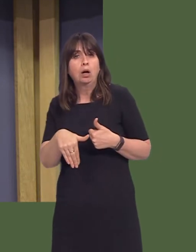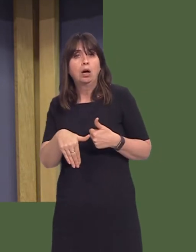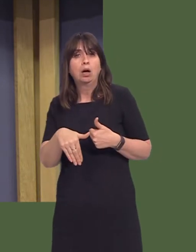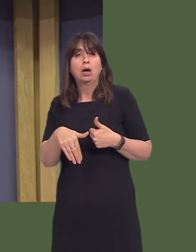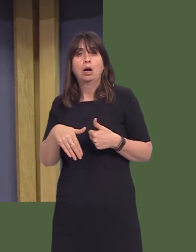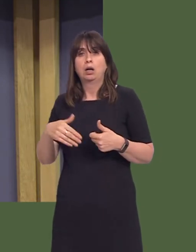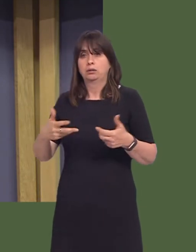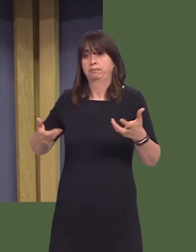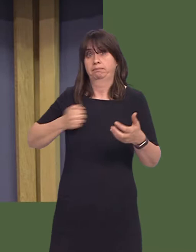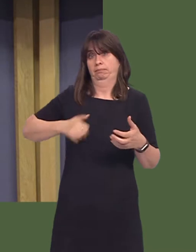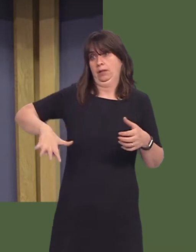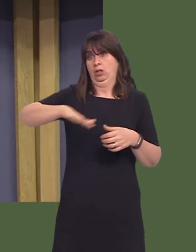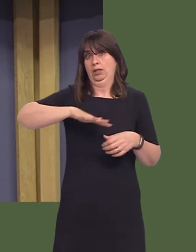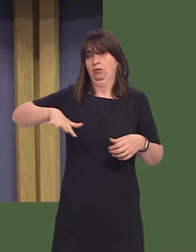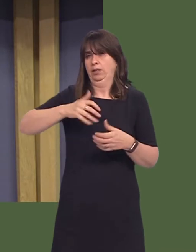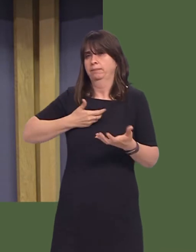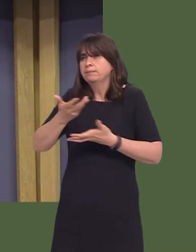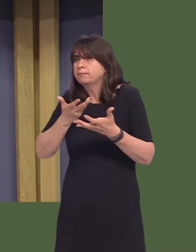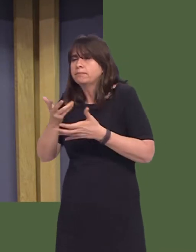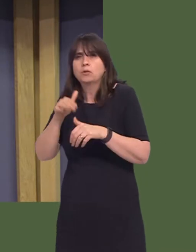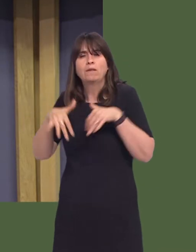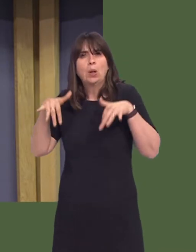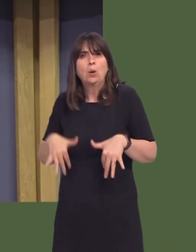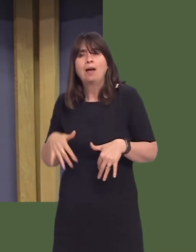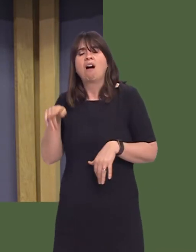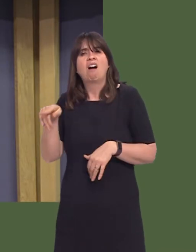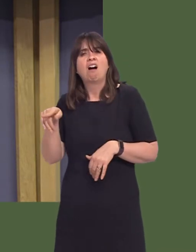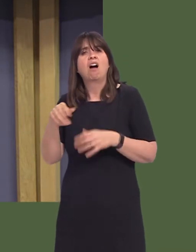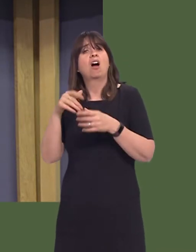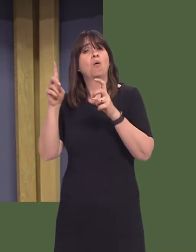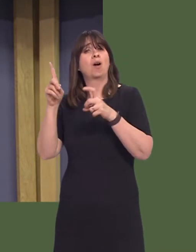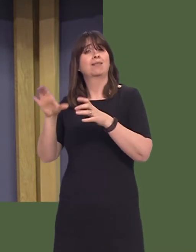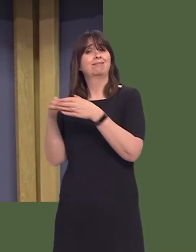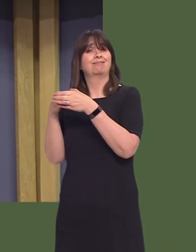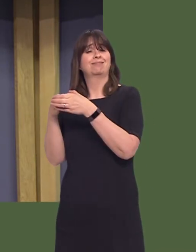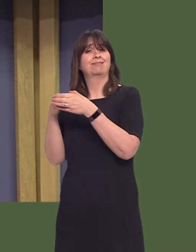tackling loneliness, and one good example is the work of Ffrind i Mi in Aneurin Bevan